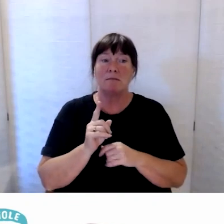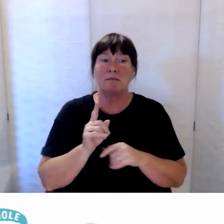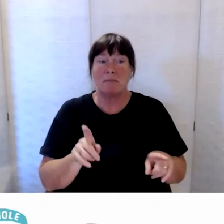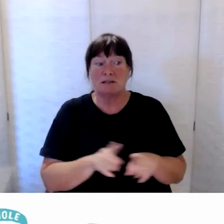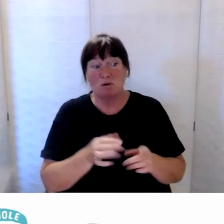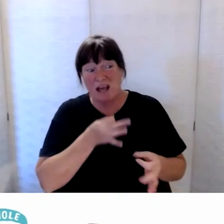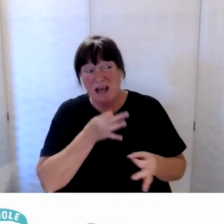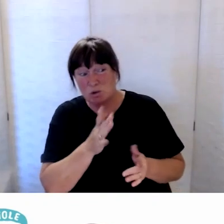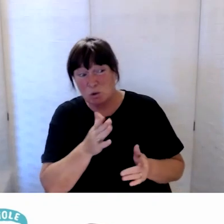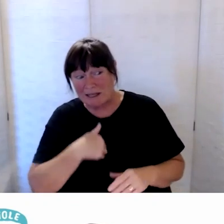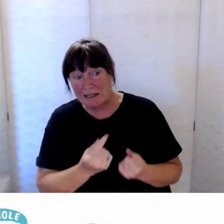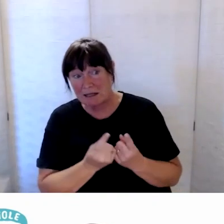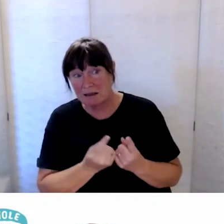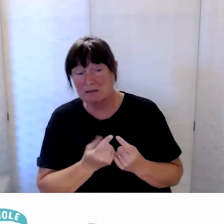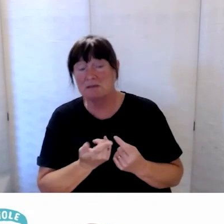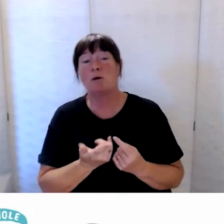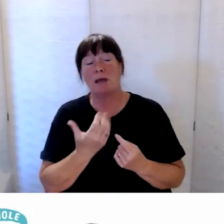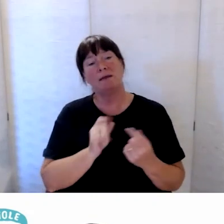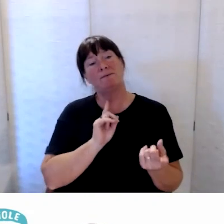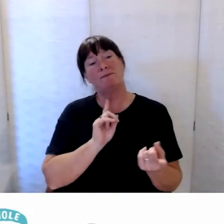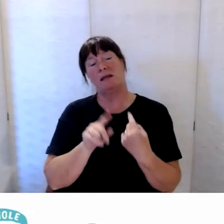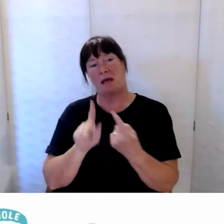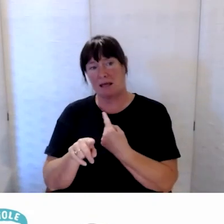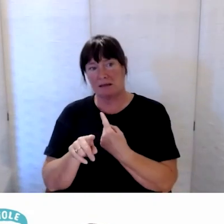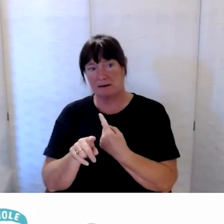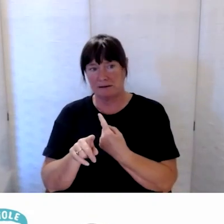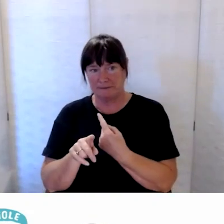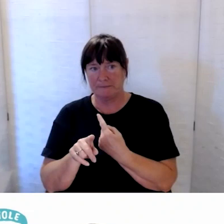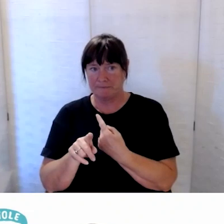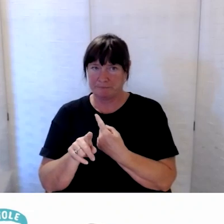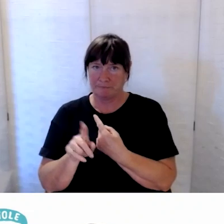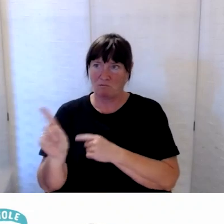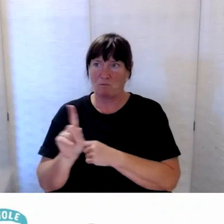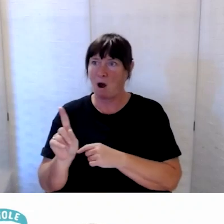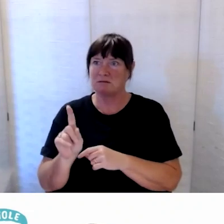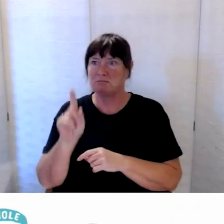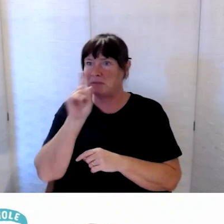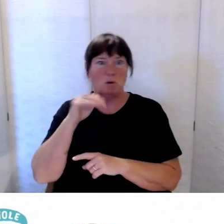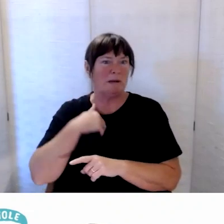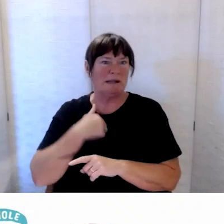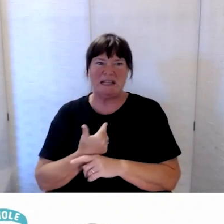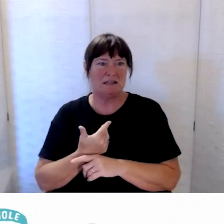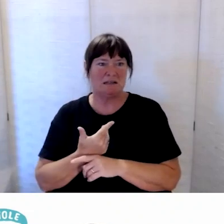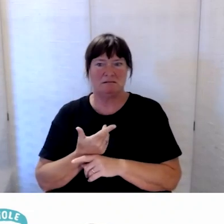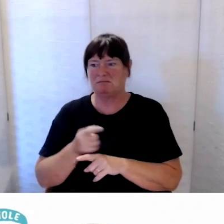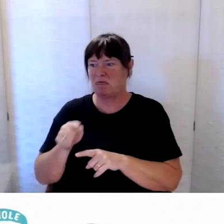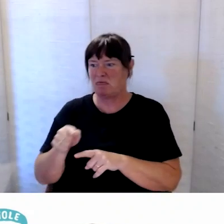So we were getting feedback around the types of things that people needed locally and we were supporting either